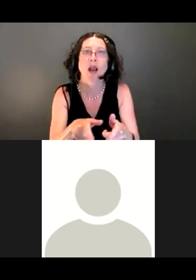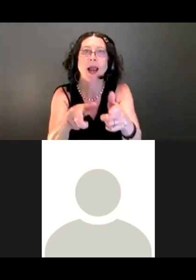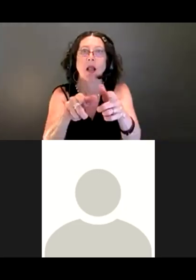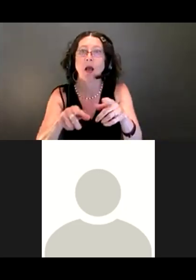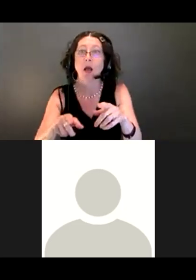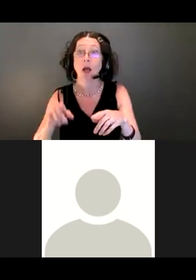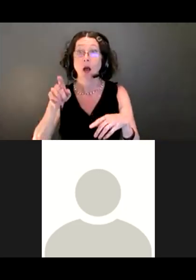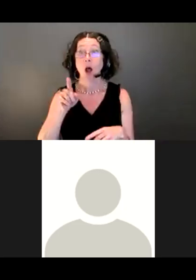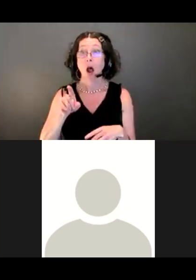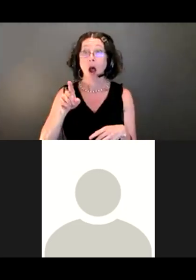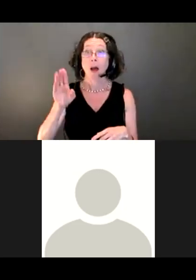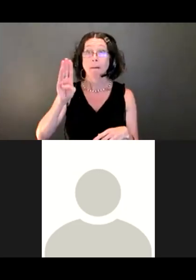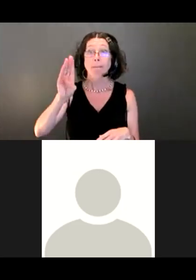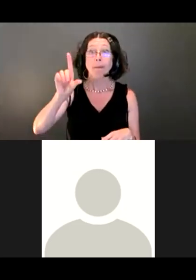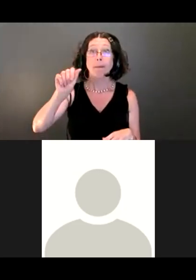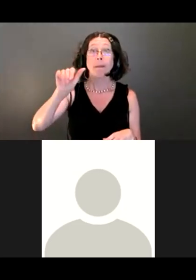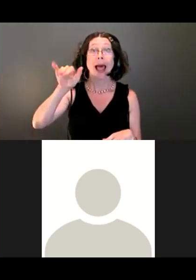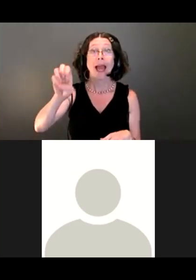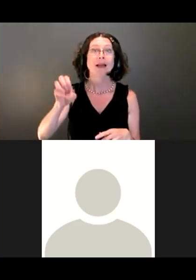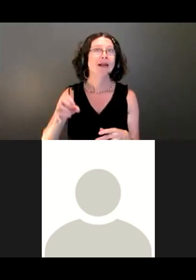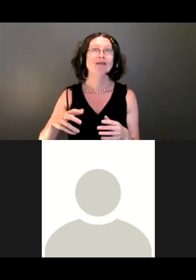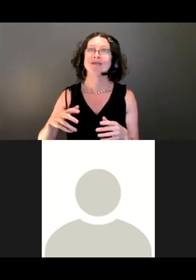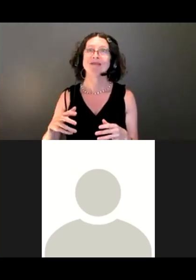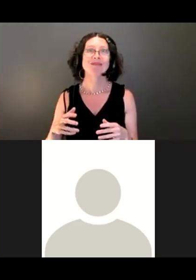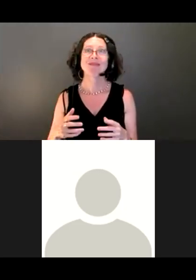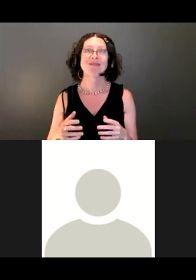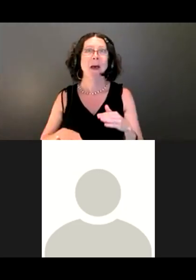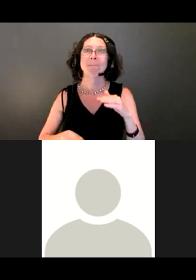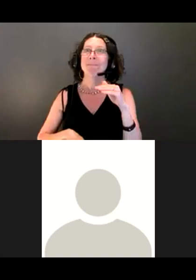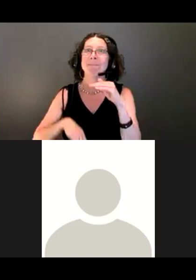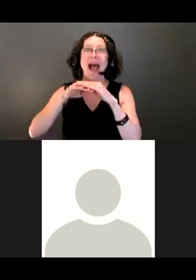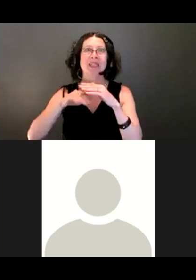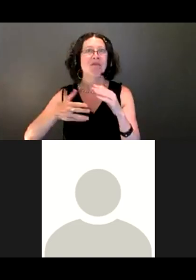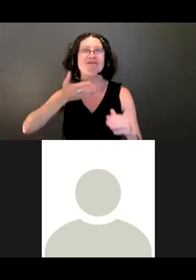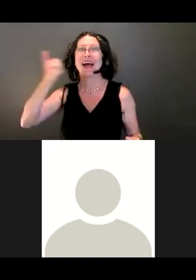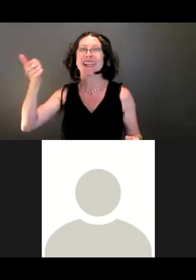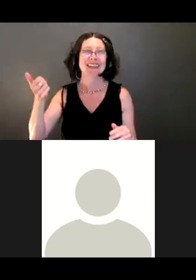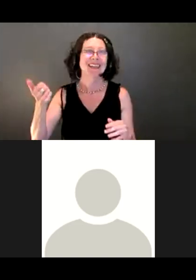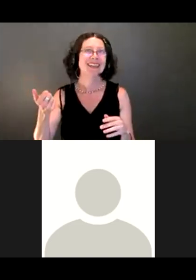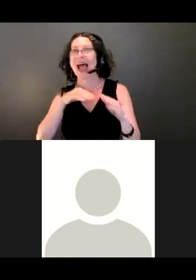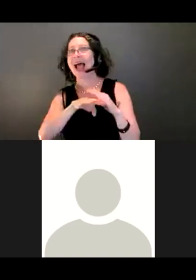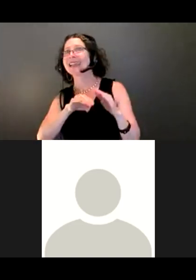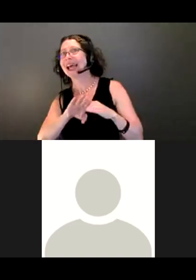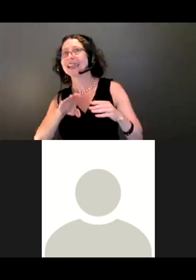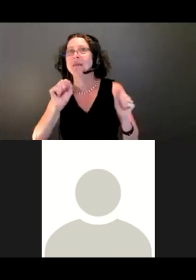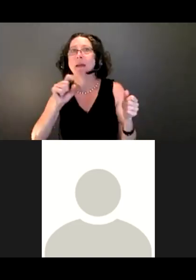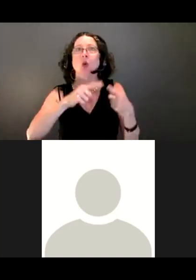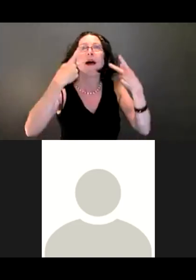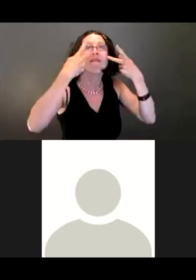if we could make it just as accessible as we possibly can to get to a place where you can view the River easily if you use a mobility device.